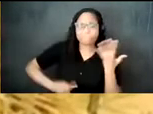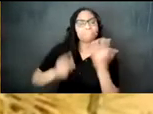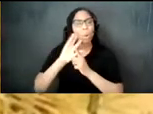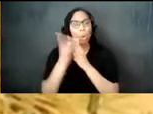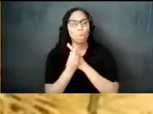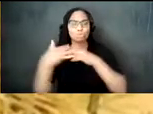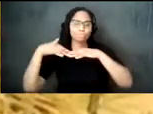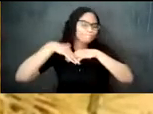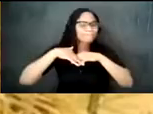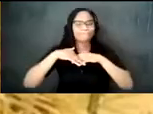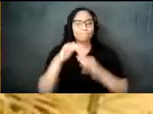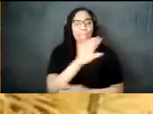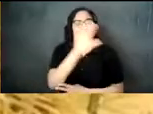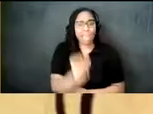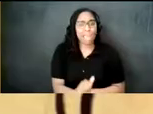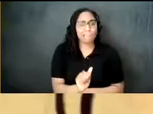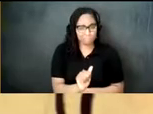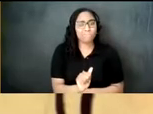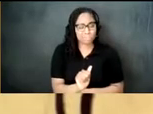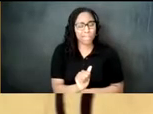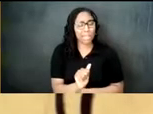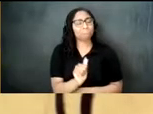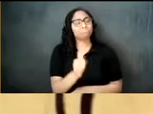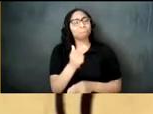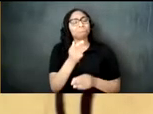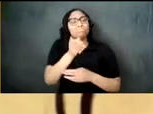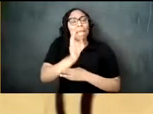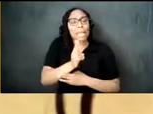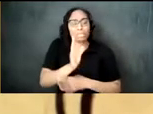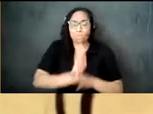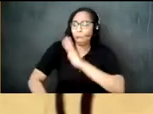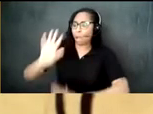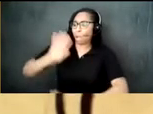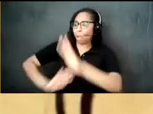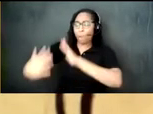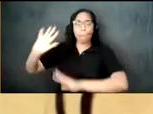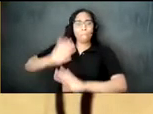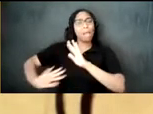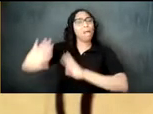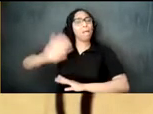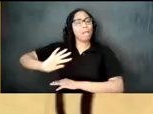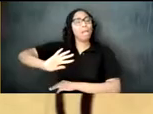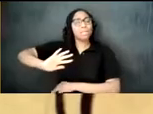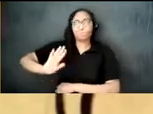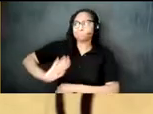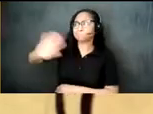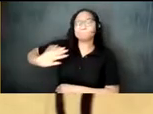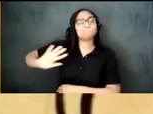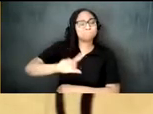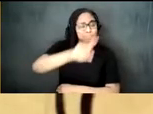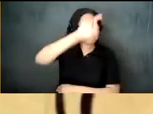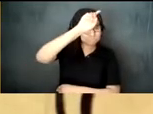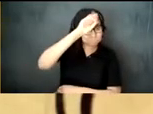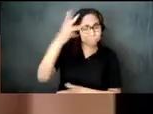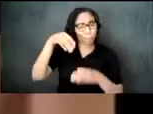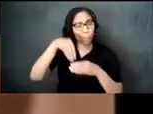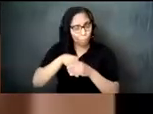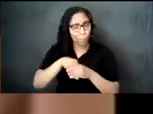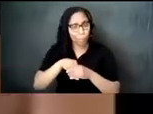in african history dating back to ancient egypt it includes arab and asian practices that cross paths